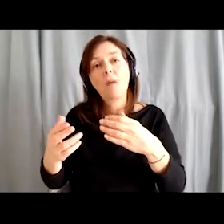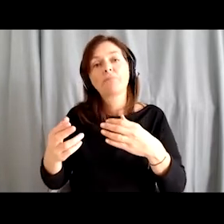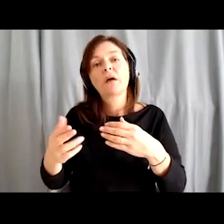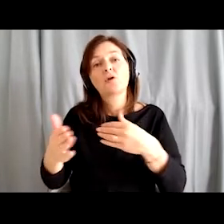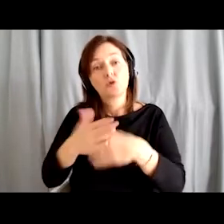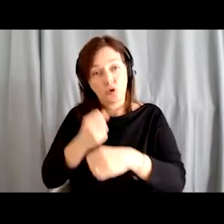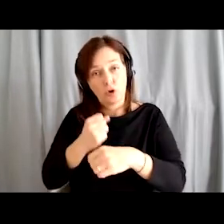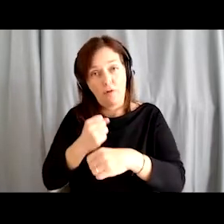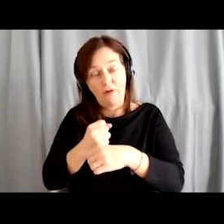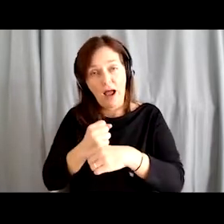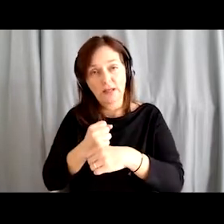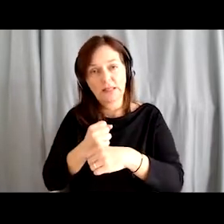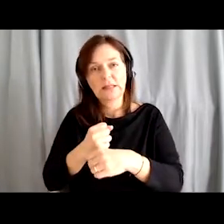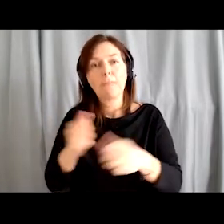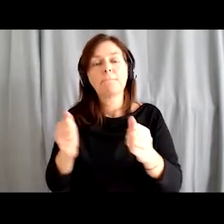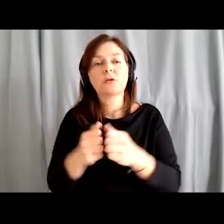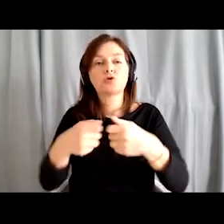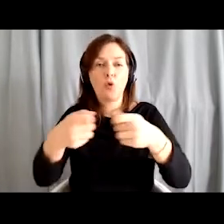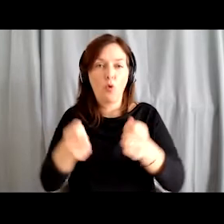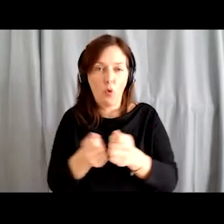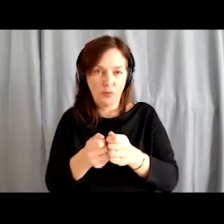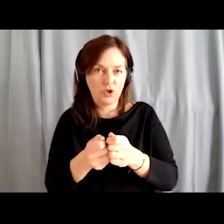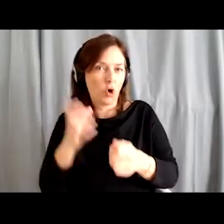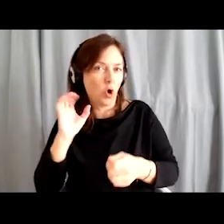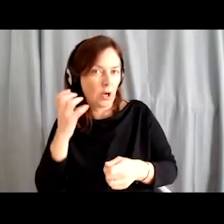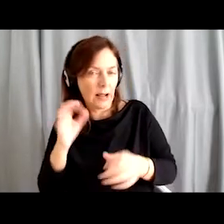we are preparing an annual conference for the elderly,